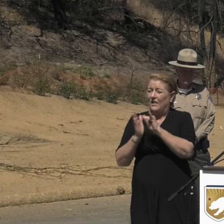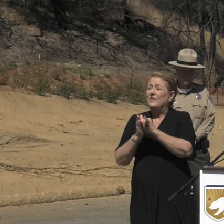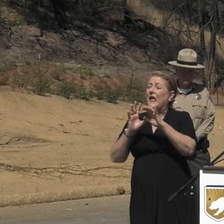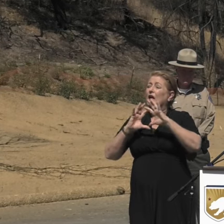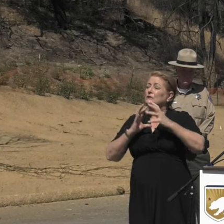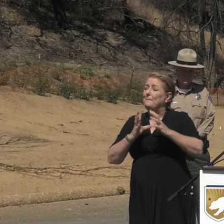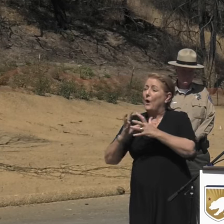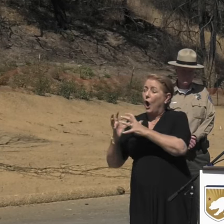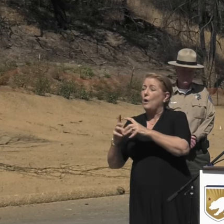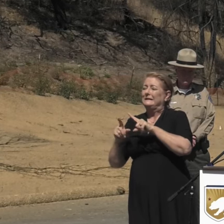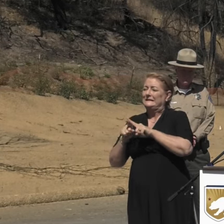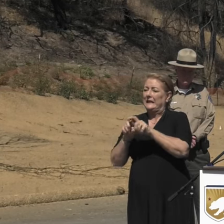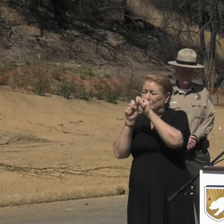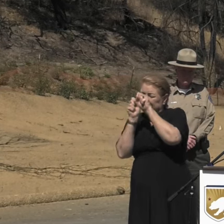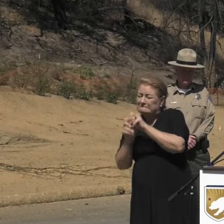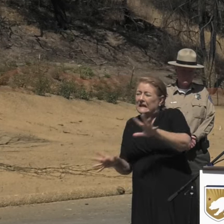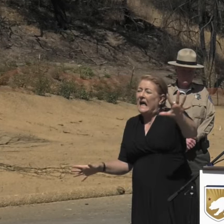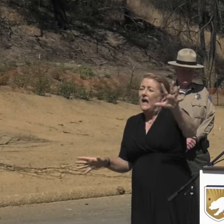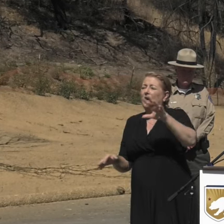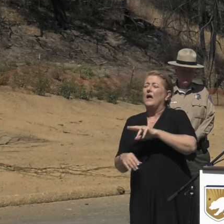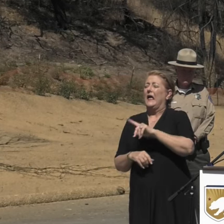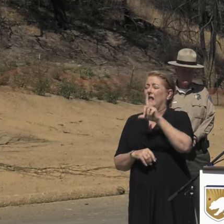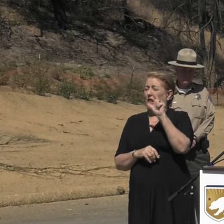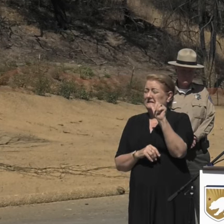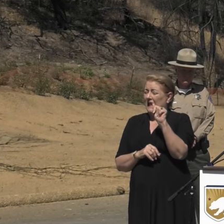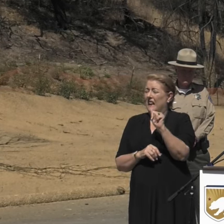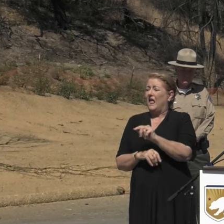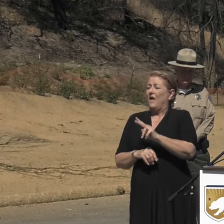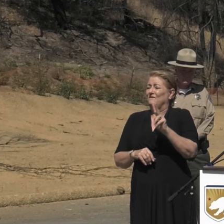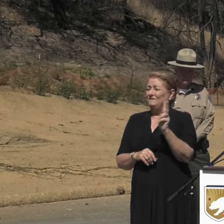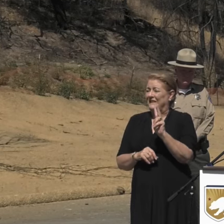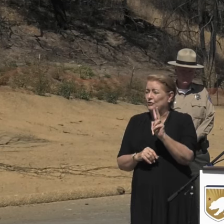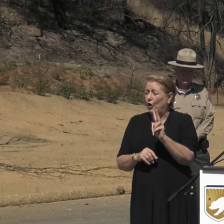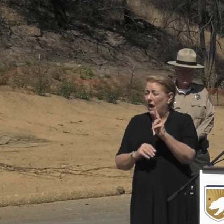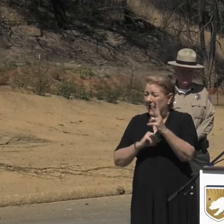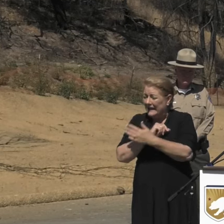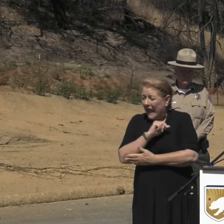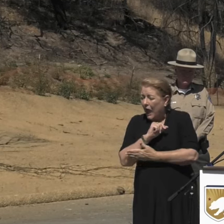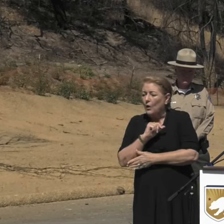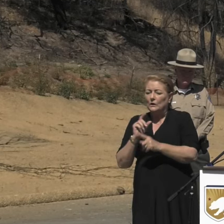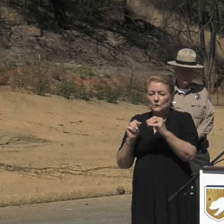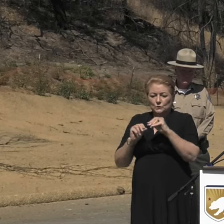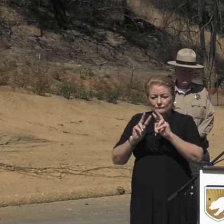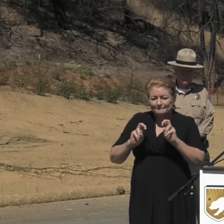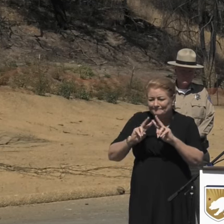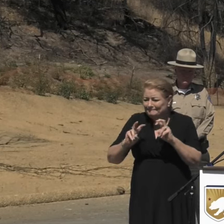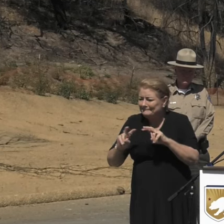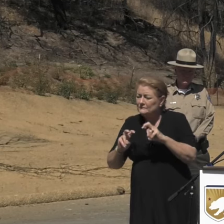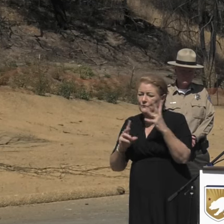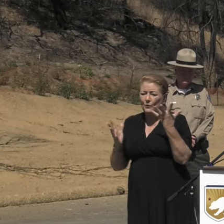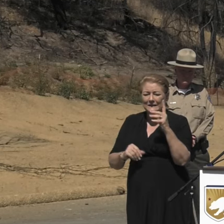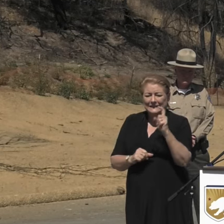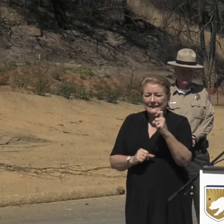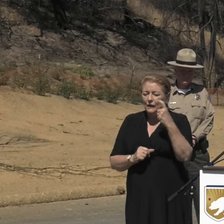in support of Los Angeles and Ventura Counties, move forward quickly to assess the needs on this cleanup,